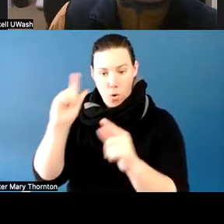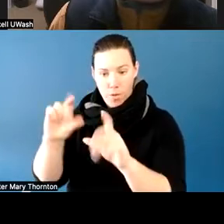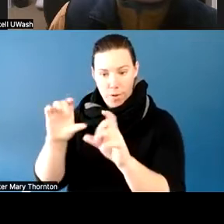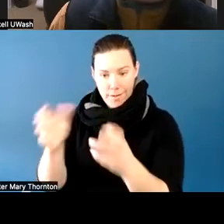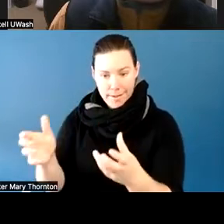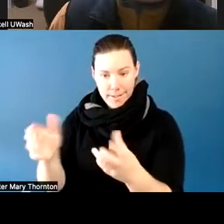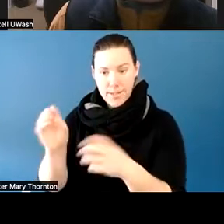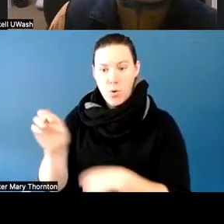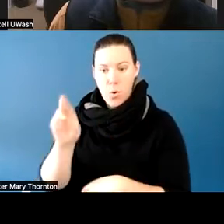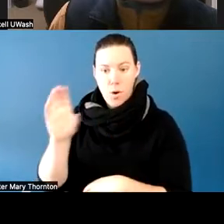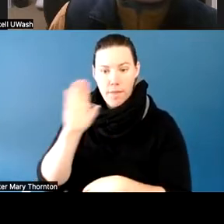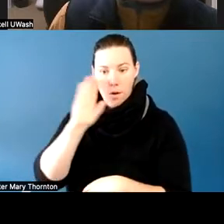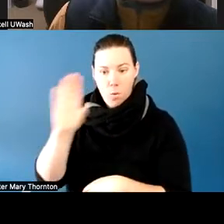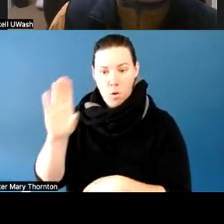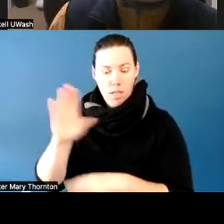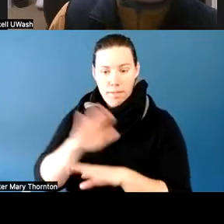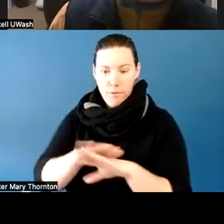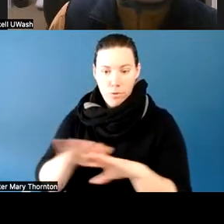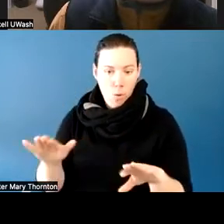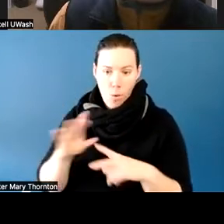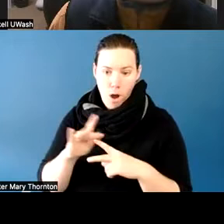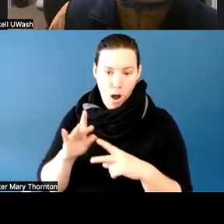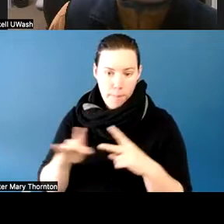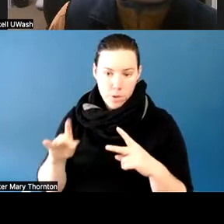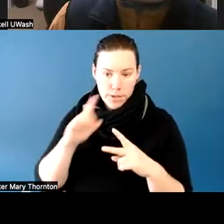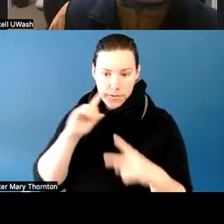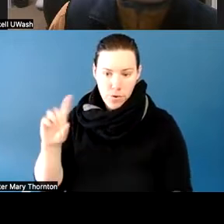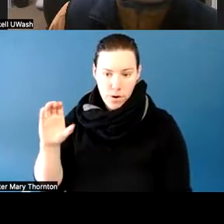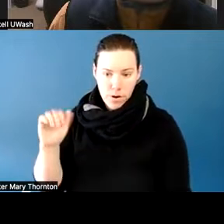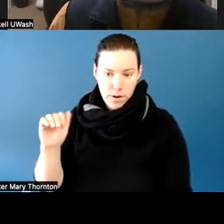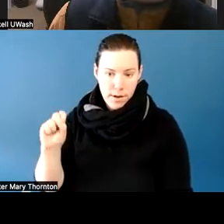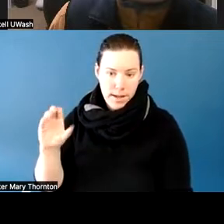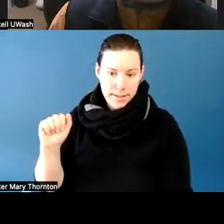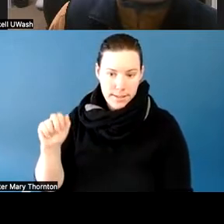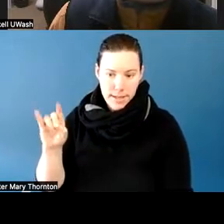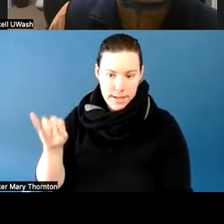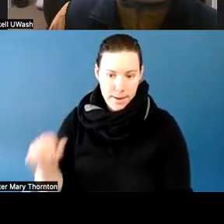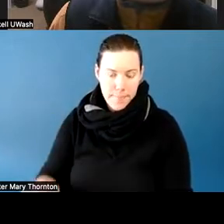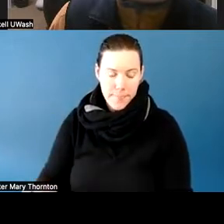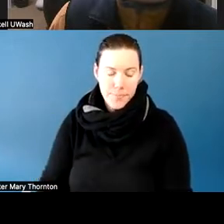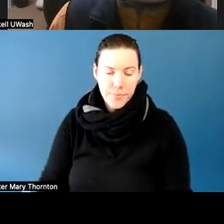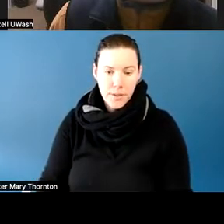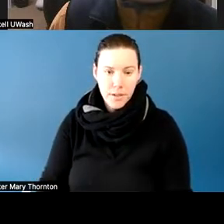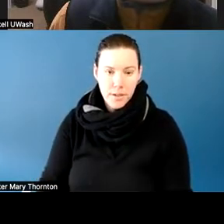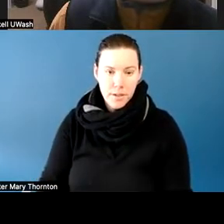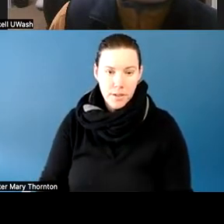you know, they would have had no other options at Cascadia. So coming into the winter quarter,